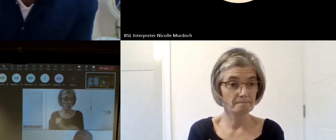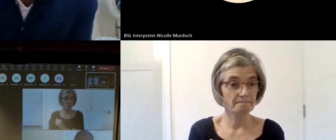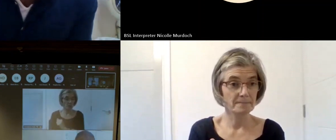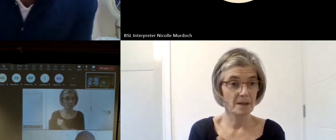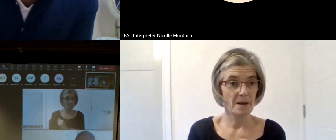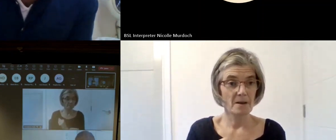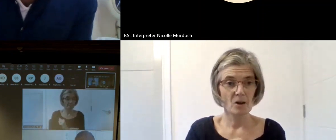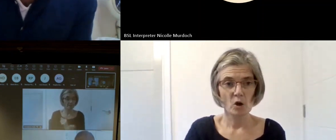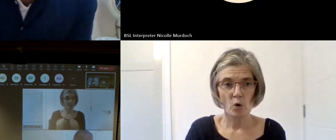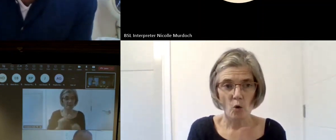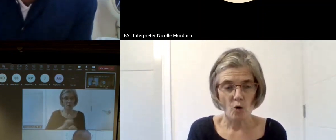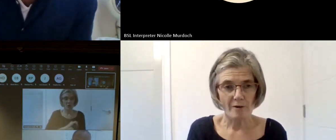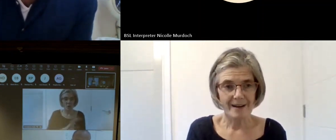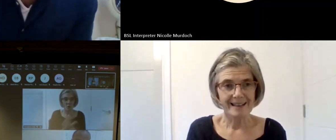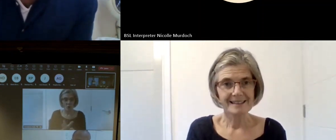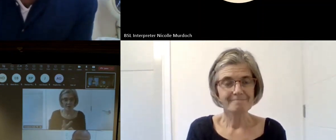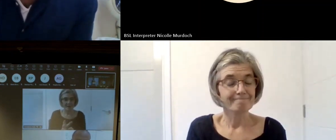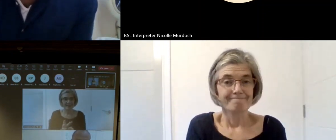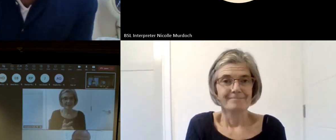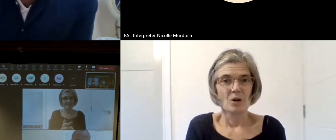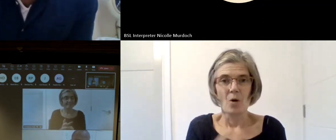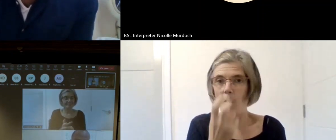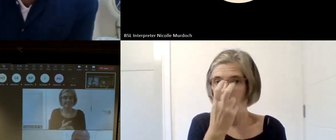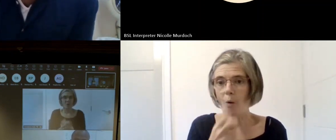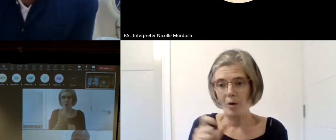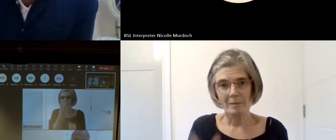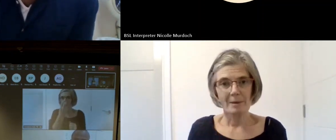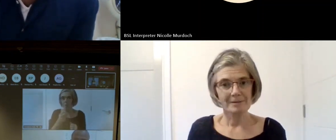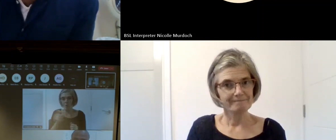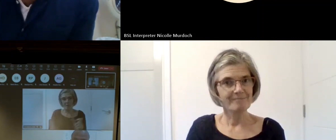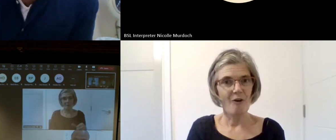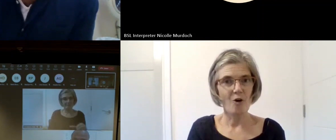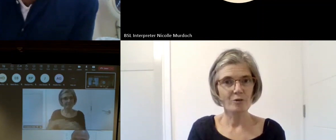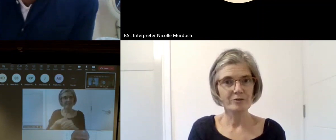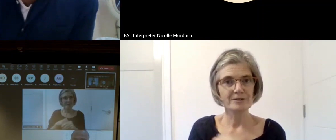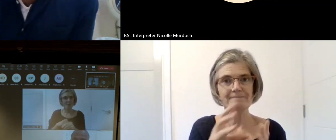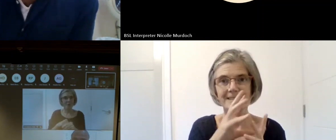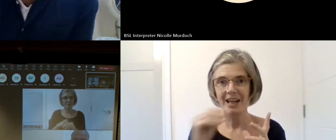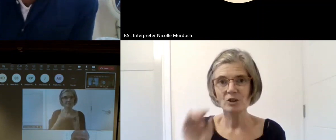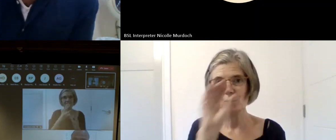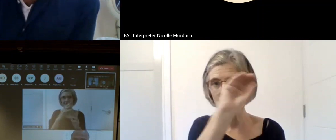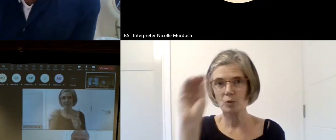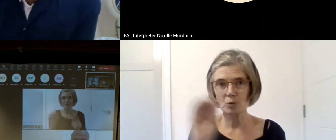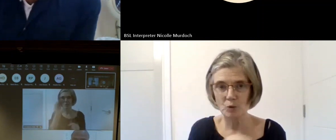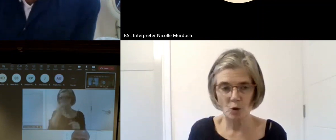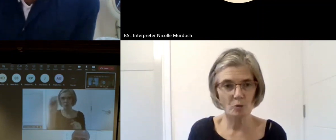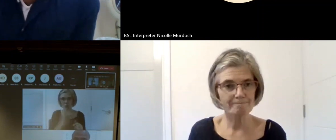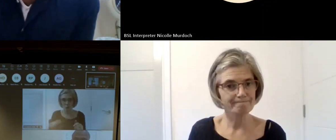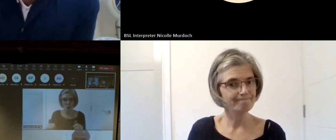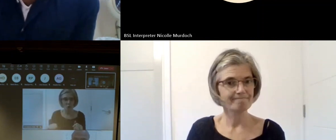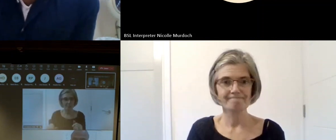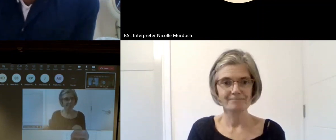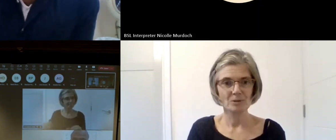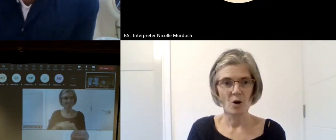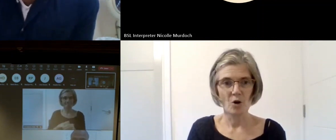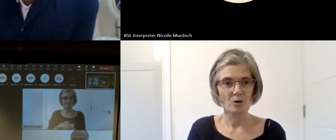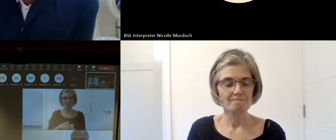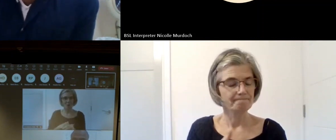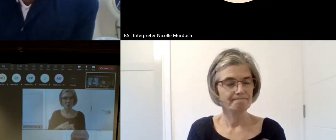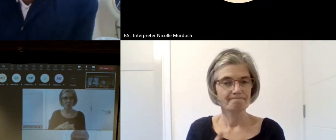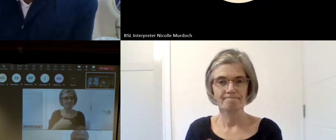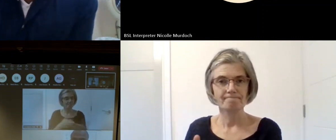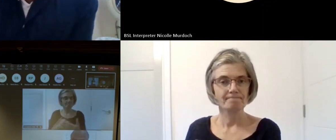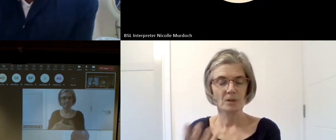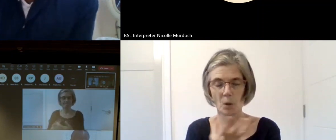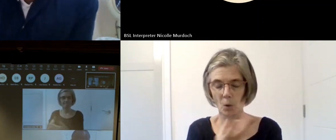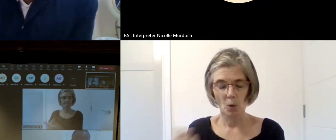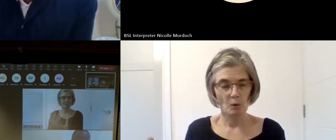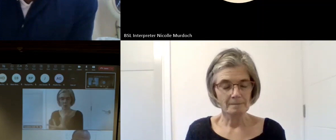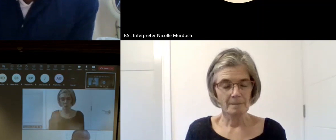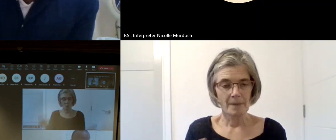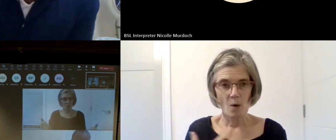80s you know I think people have up skill you a lot you know quite Amazed by people do you know